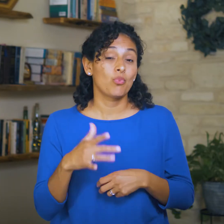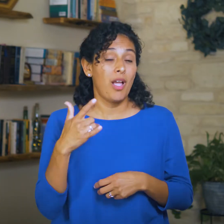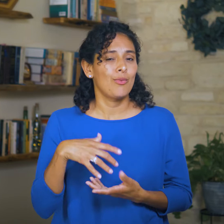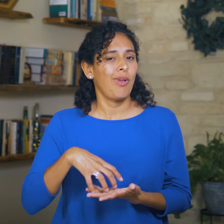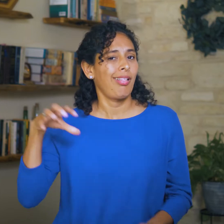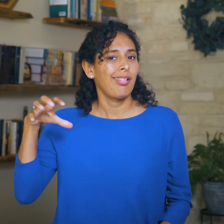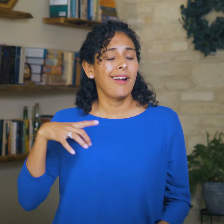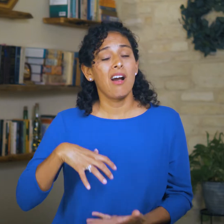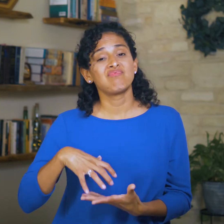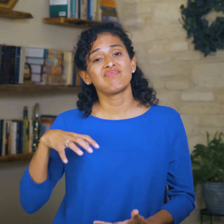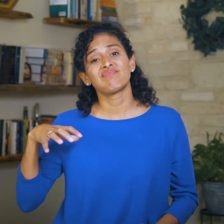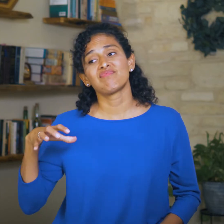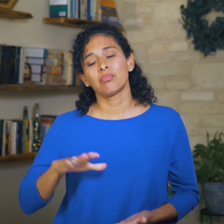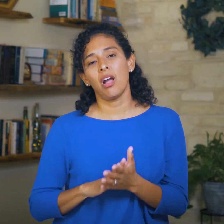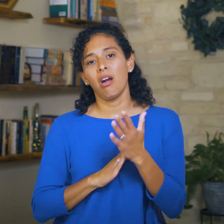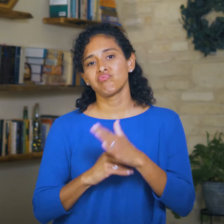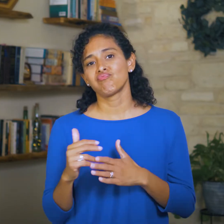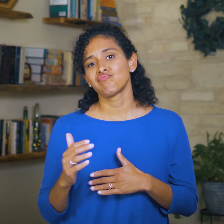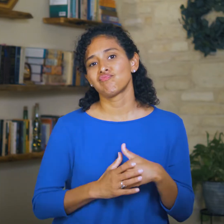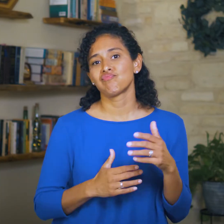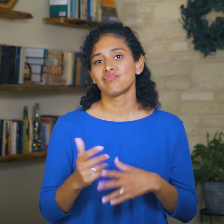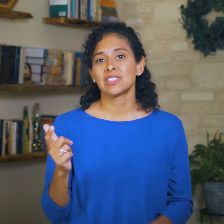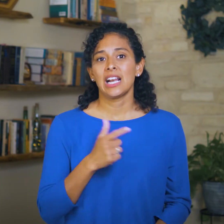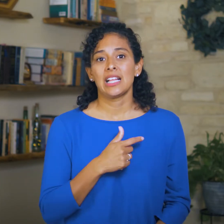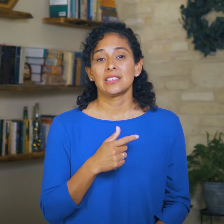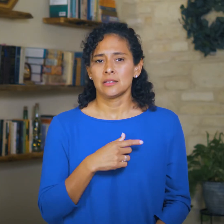Their wealth has made them complacent.